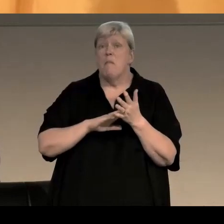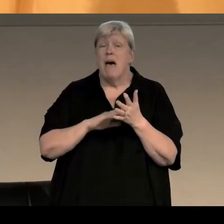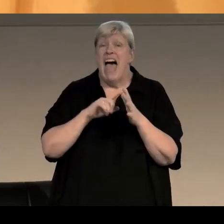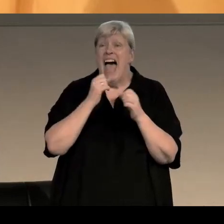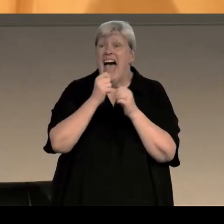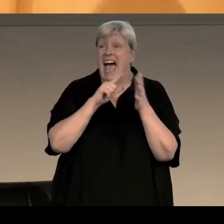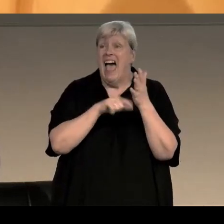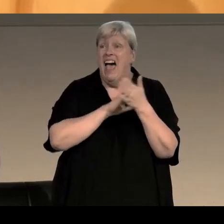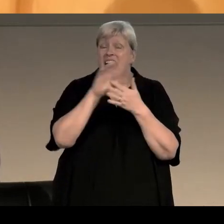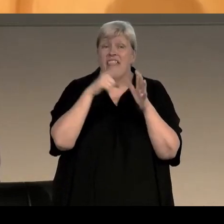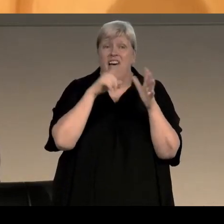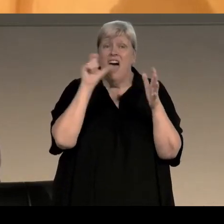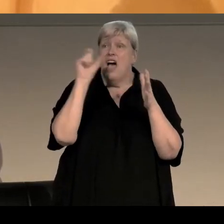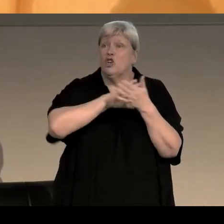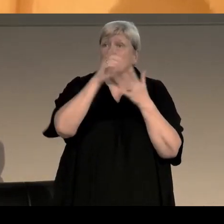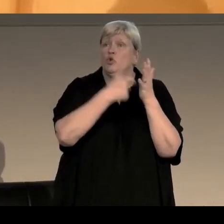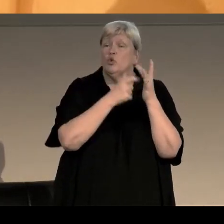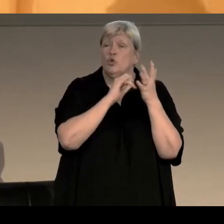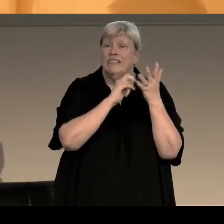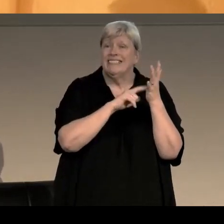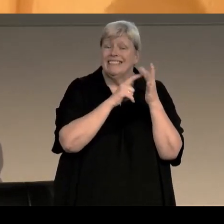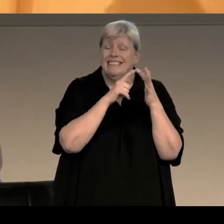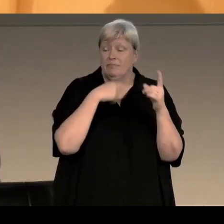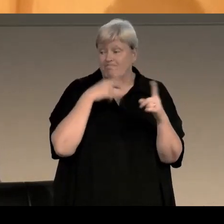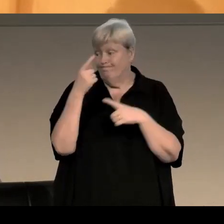contemporary women writers, writing Miss Marple stories,